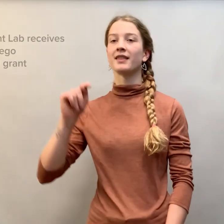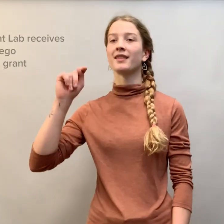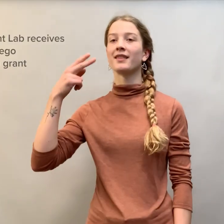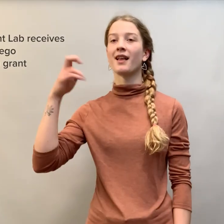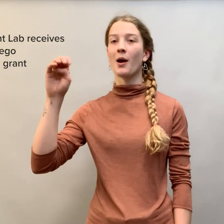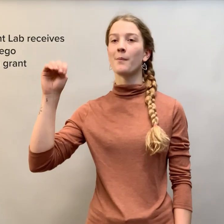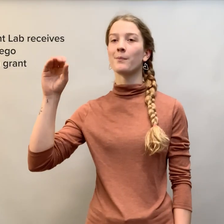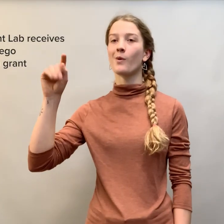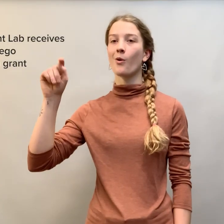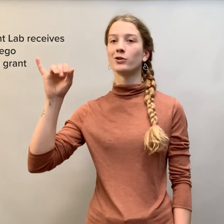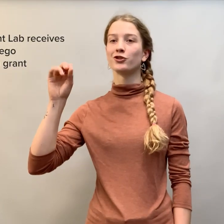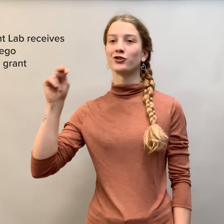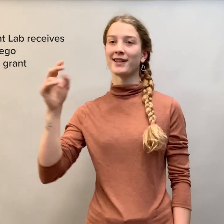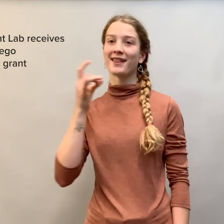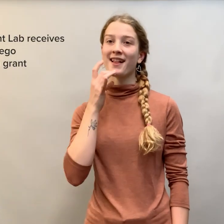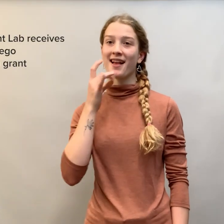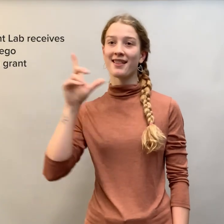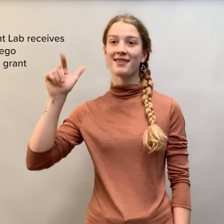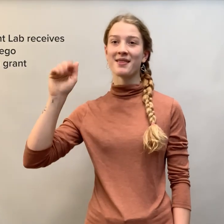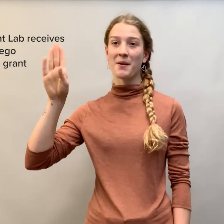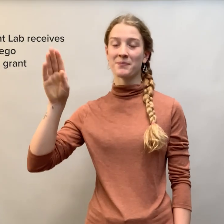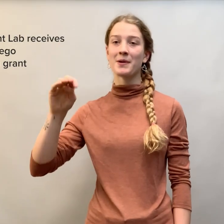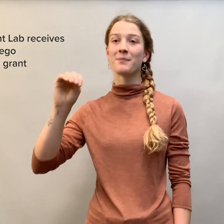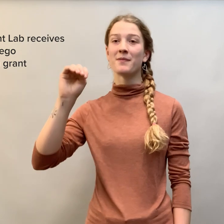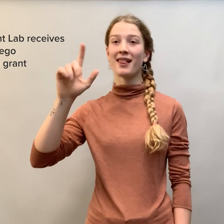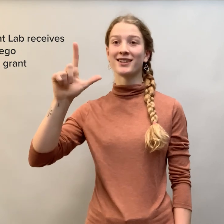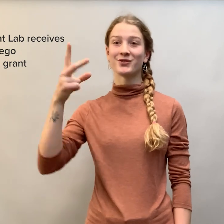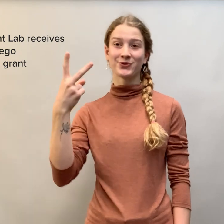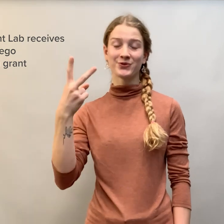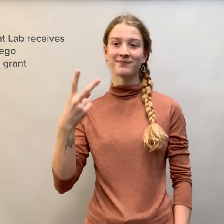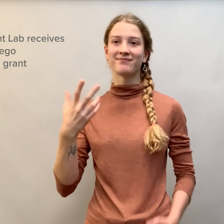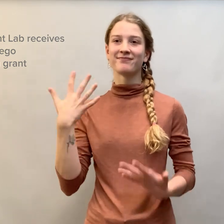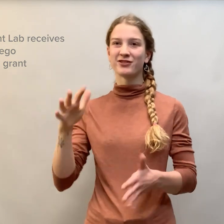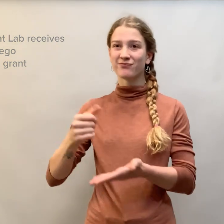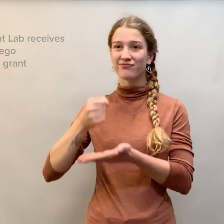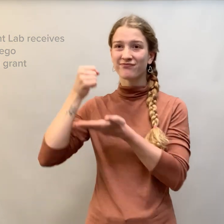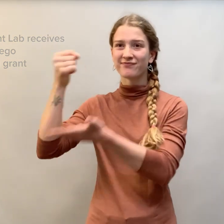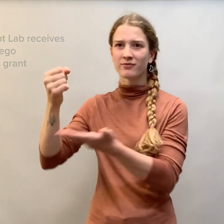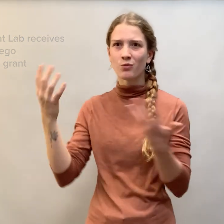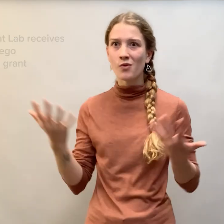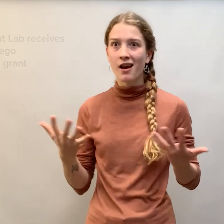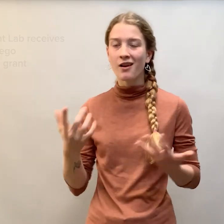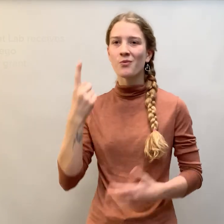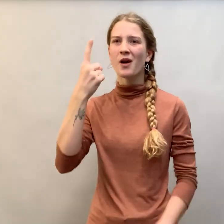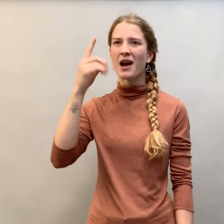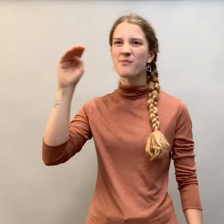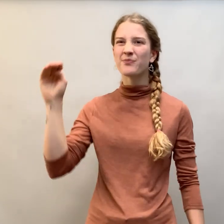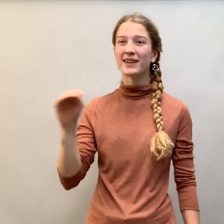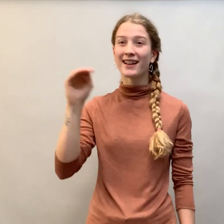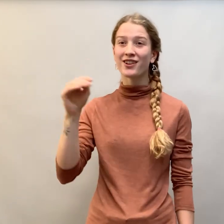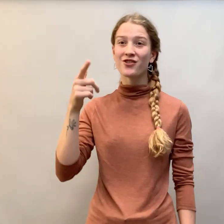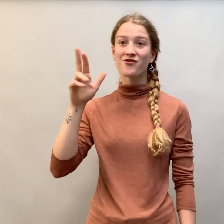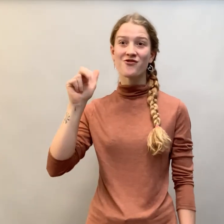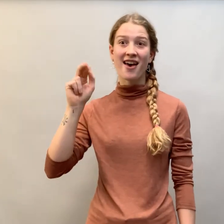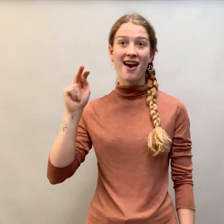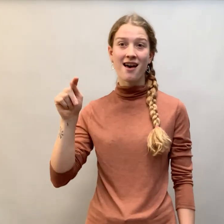The Motion Light Lab (ML2) has been awarded a $1 million grant